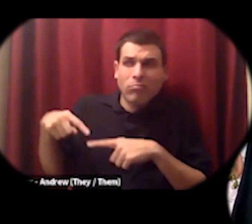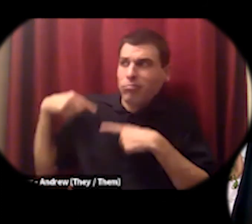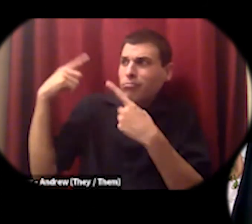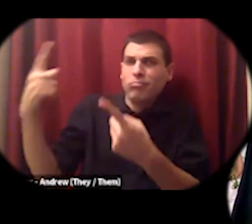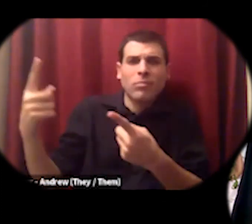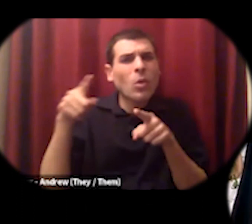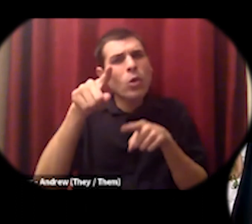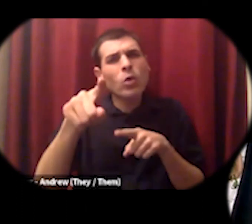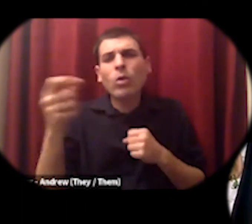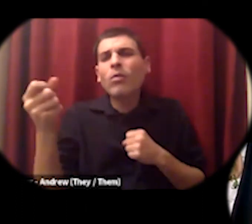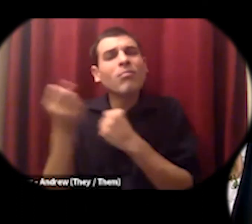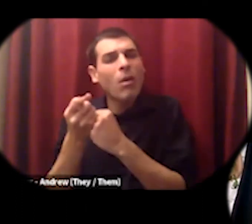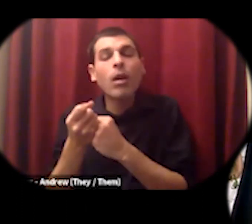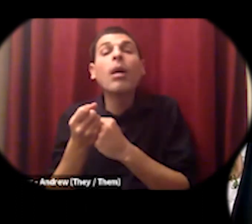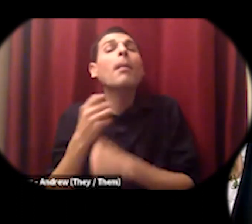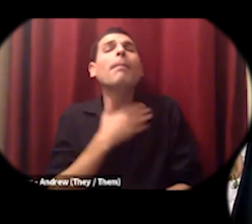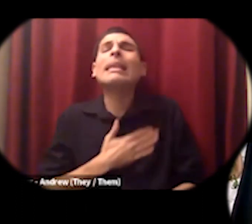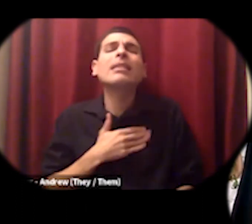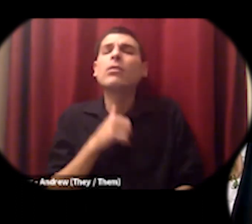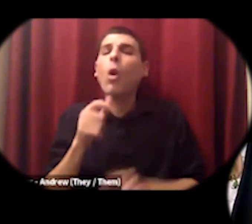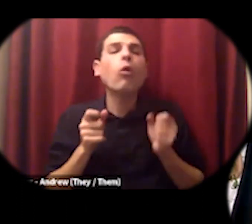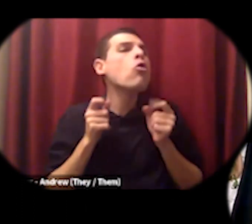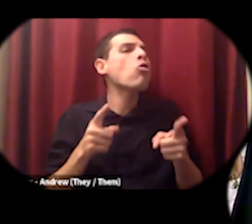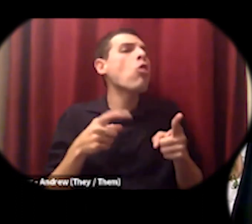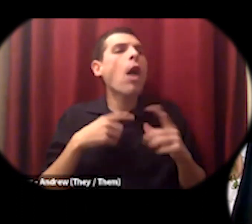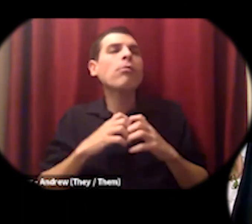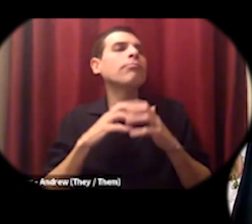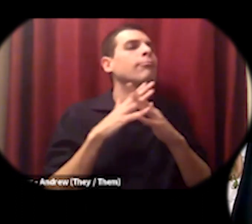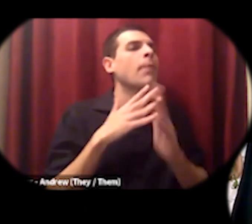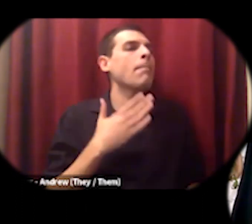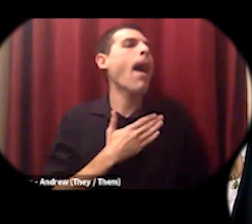your own cooperative without any study and you know ragtag group or whatever